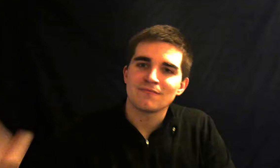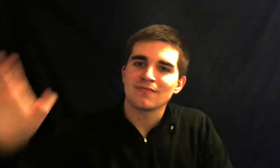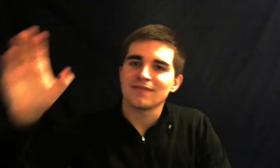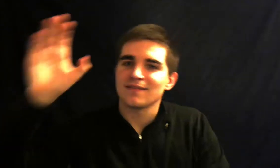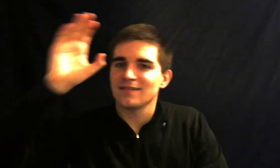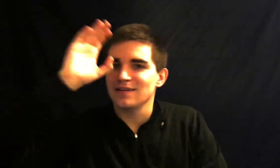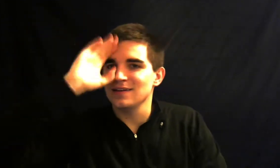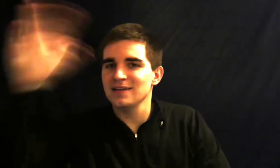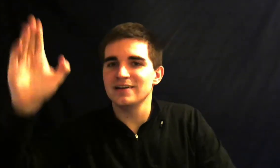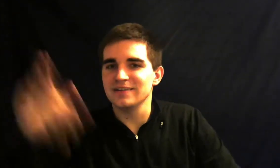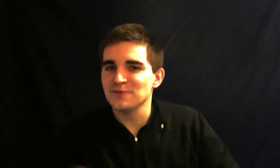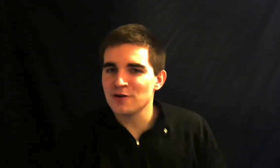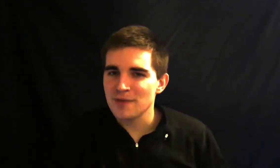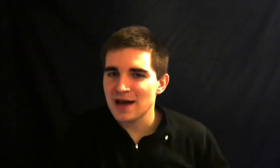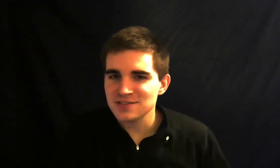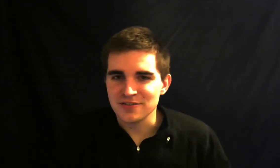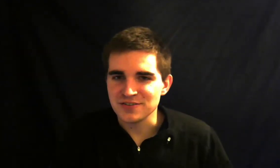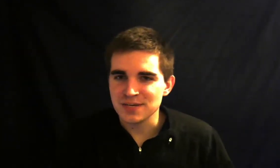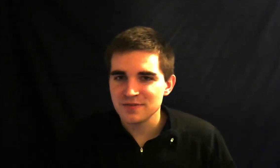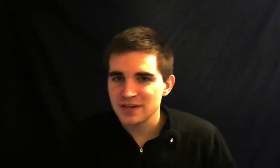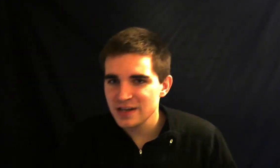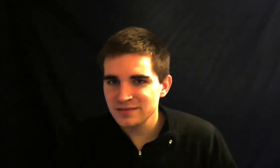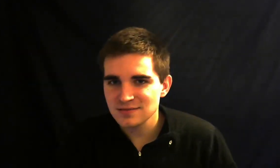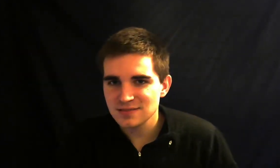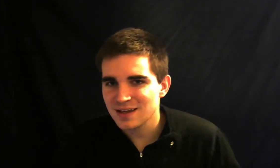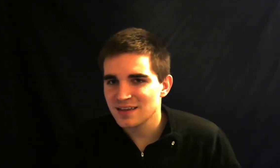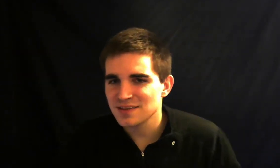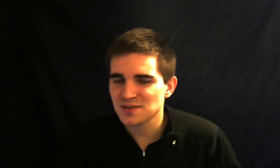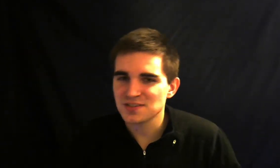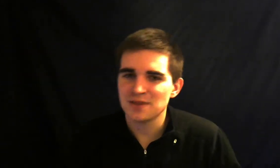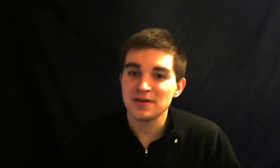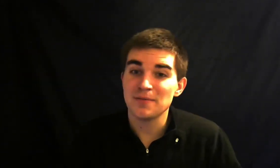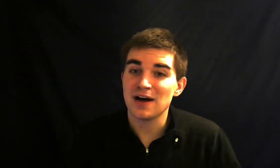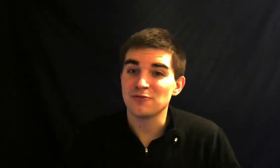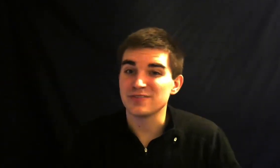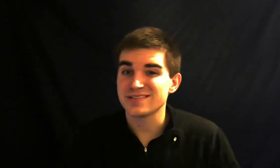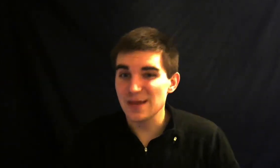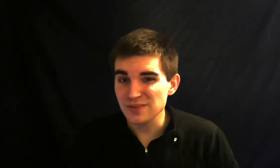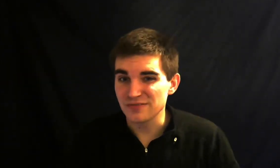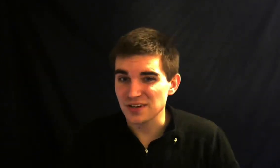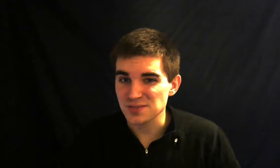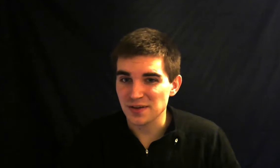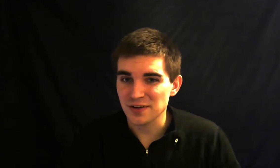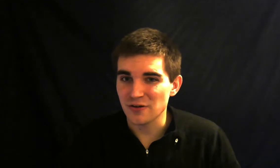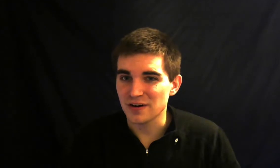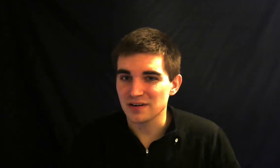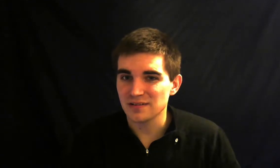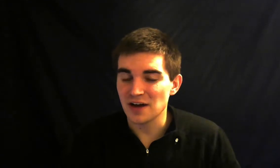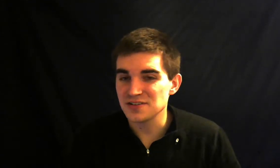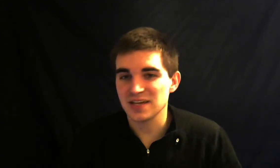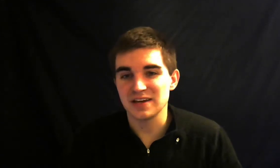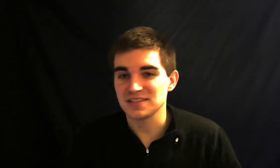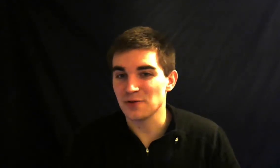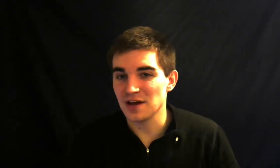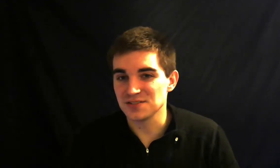hello and welcome back to another tips video today this one's going to be about receptive fingerspelling or understanding someone else's